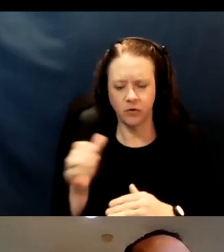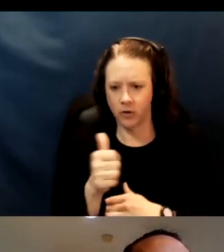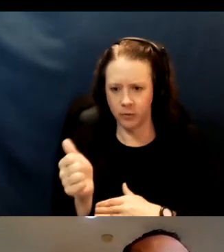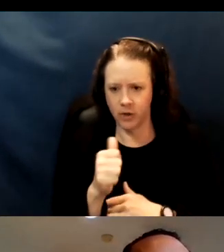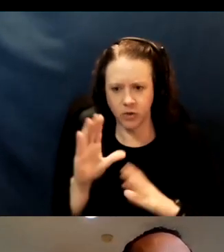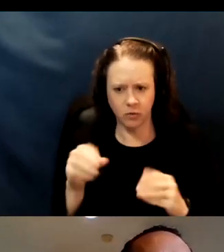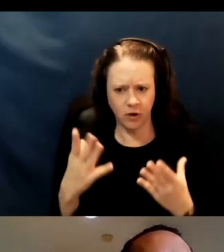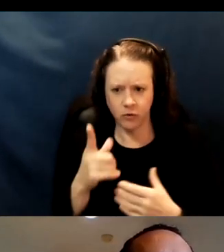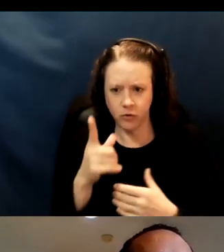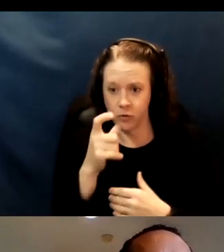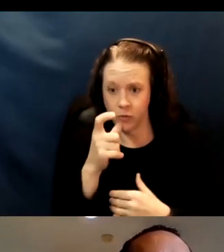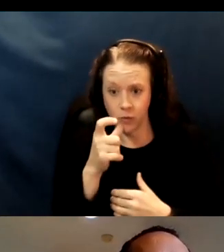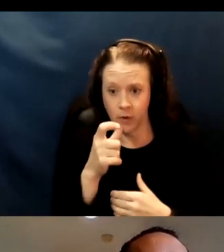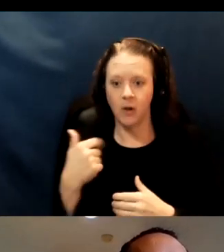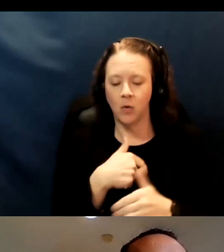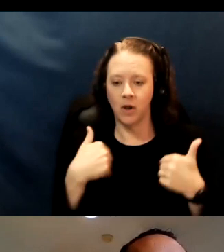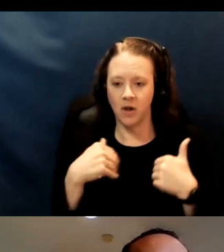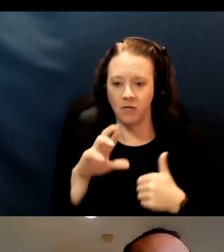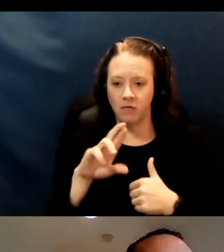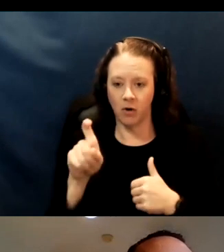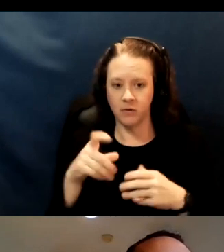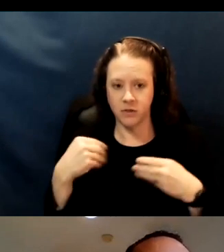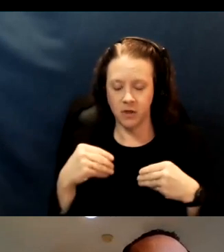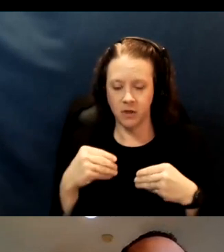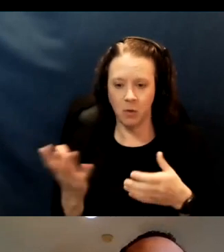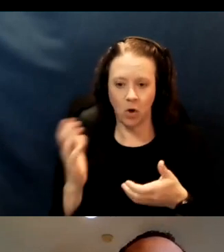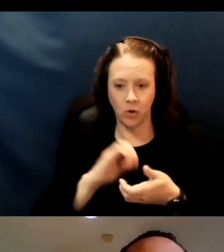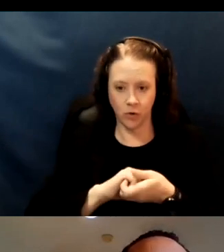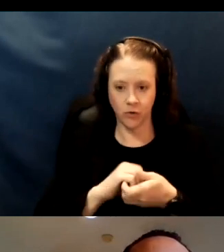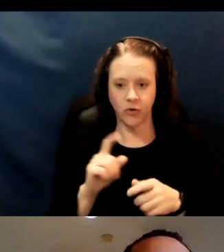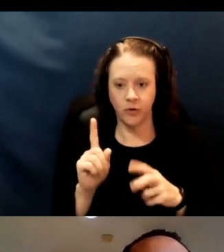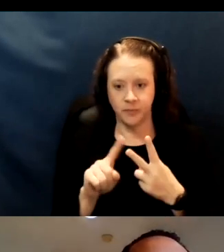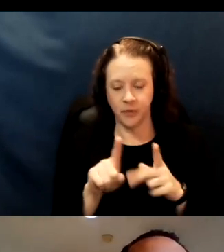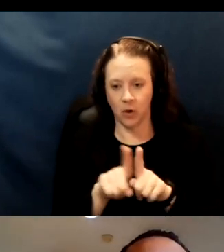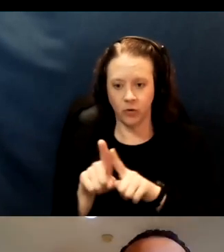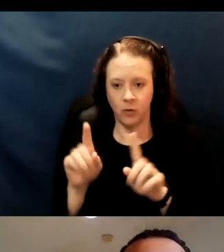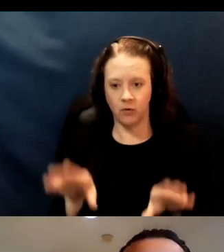I mentioned, we have a pharmacy partners. We've also opened up a request for proposals.